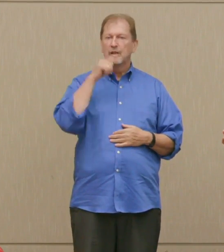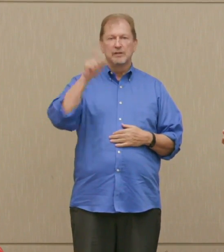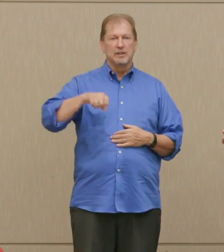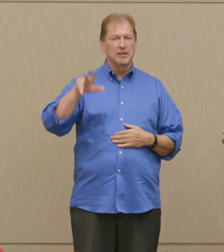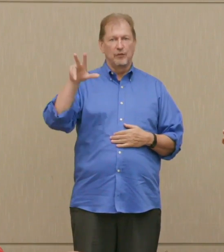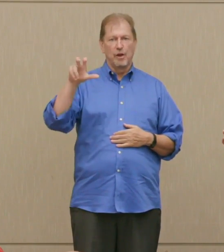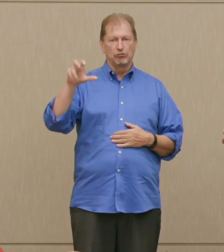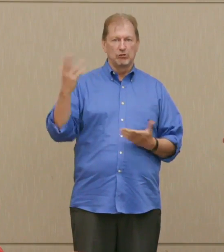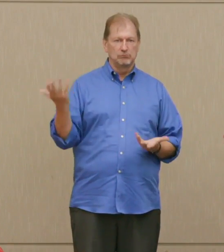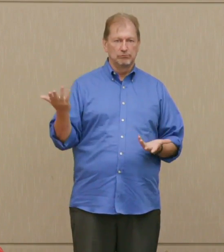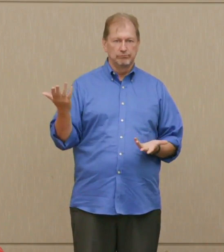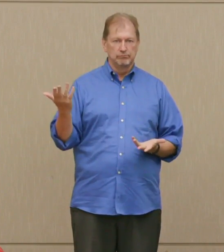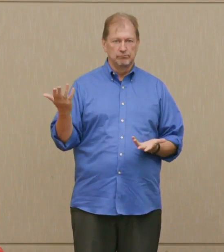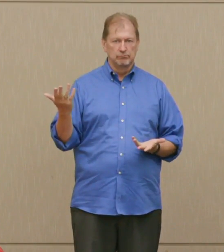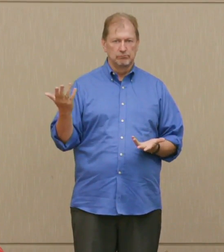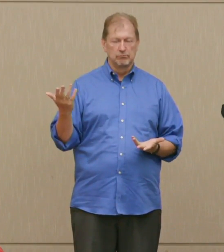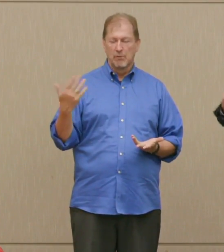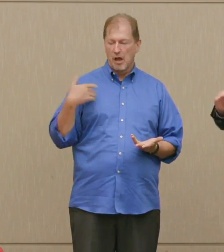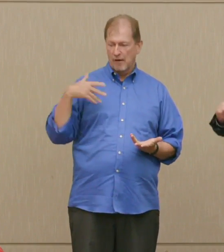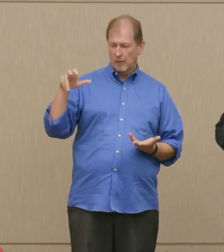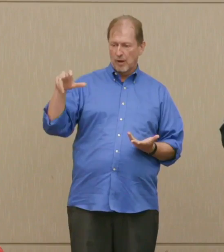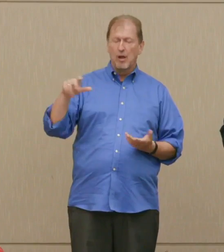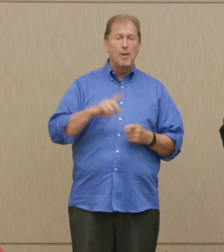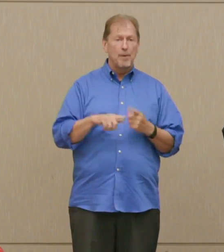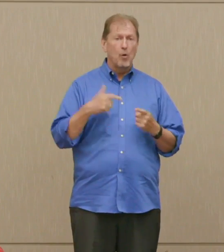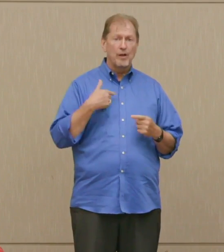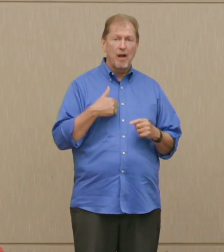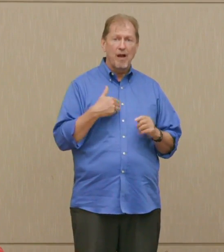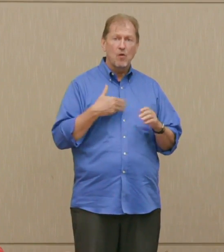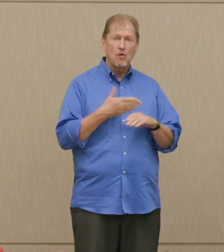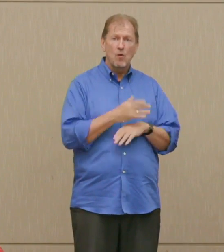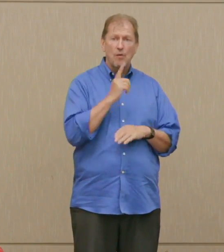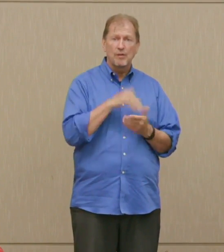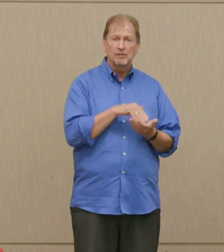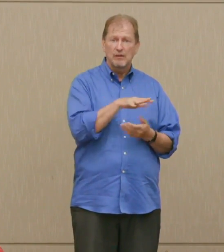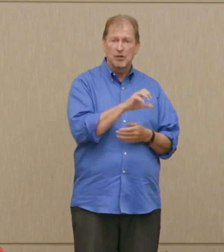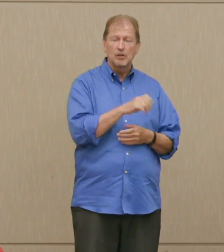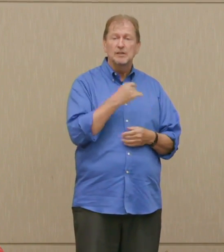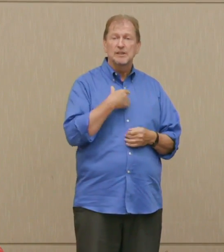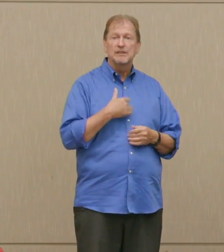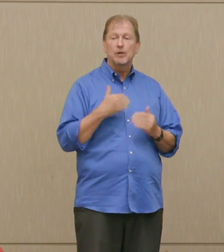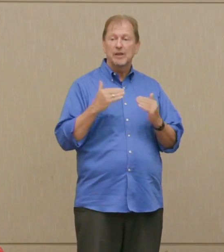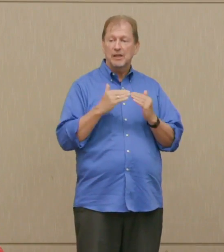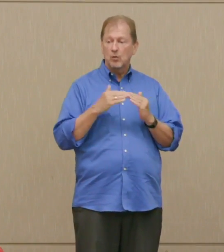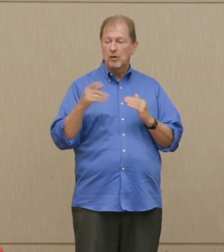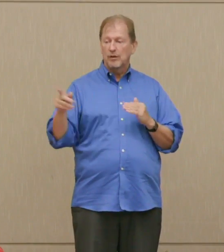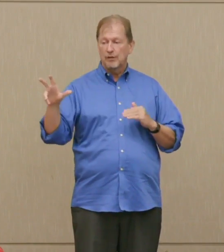But, if you went down to China, the chance of ending civilization and life on earth would